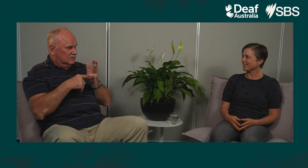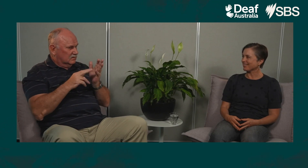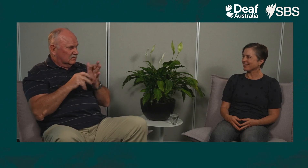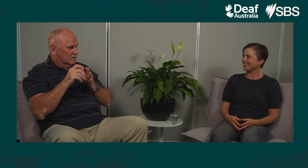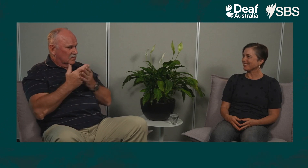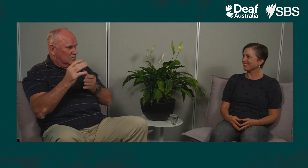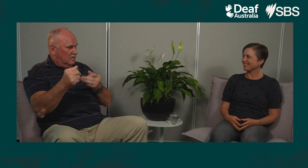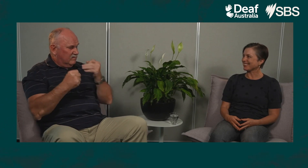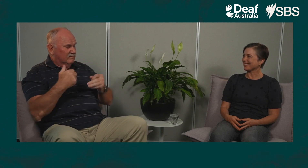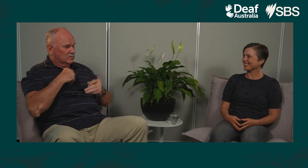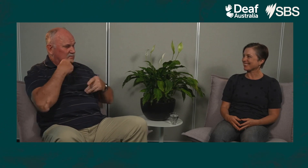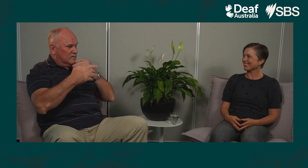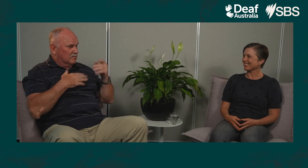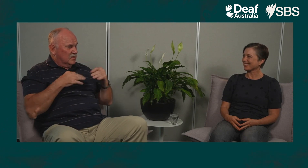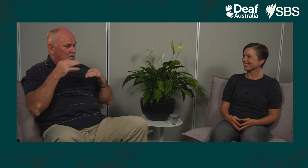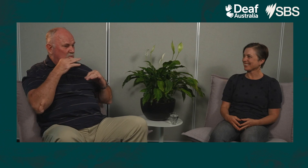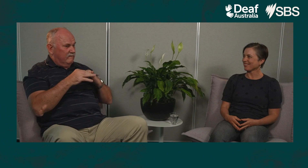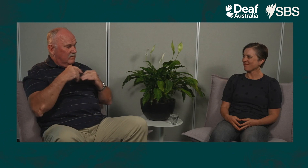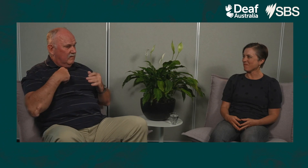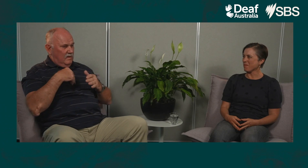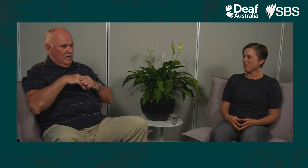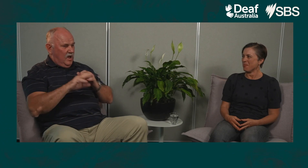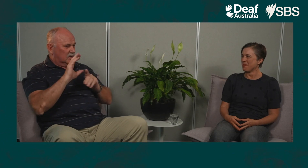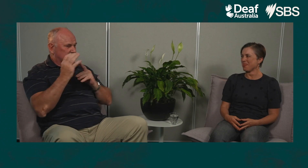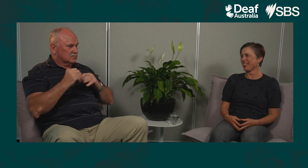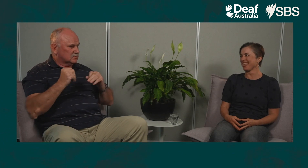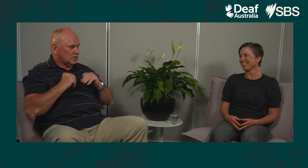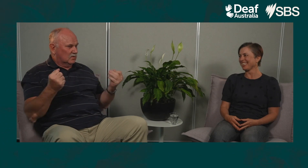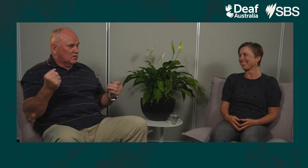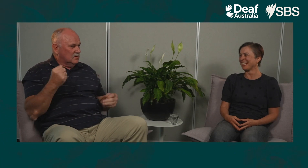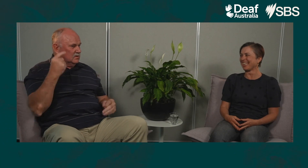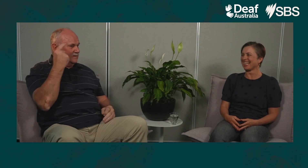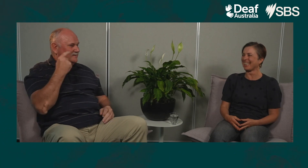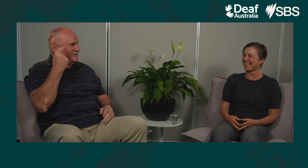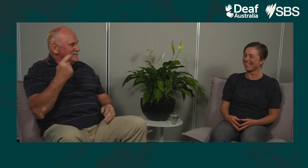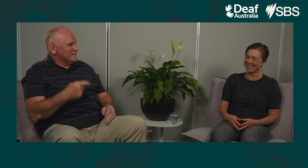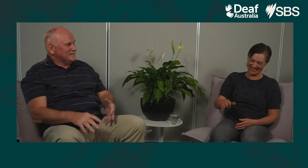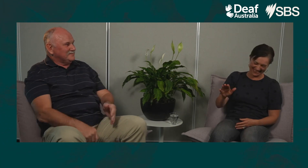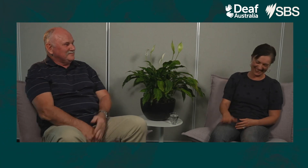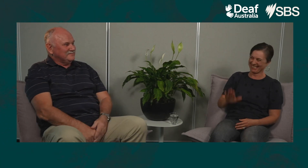“I just couldn't believe how good a driver you were and I told my wife, I was in such culture shock” Huh